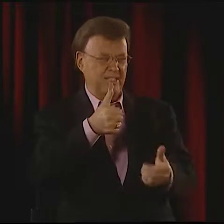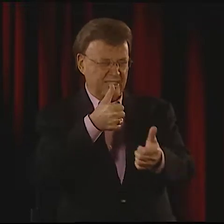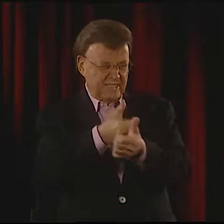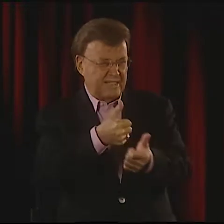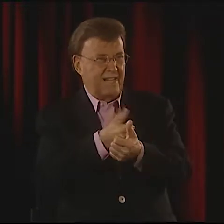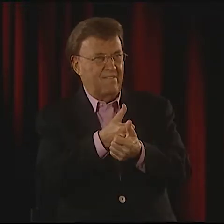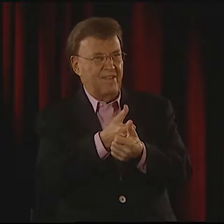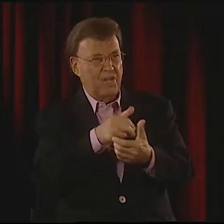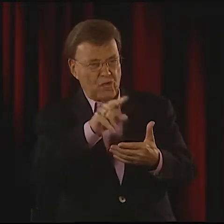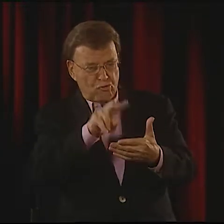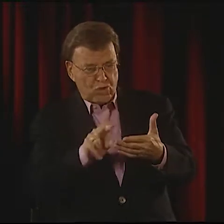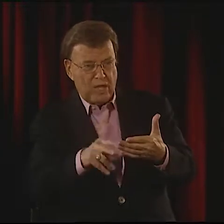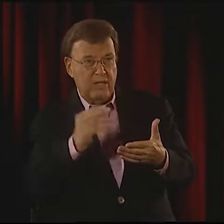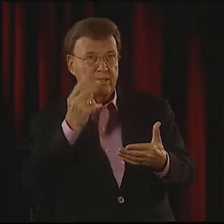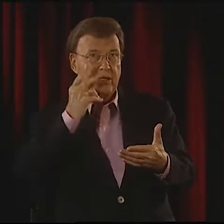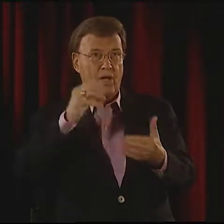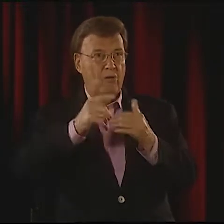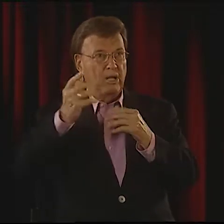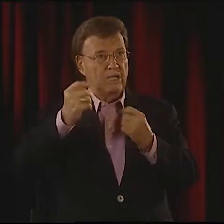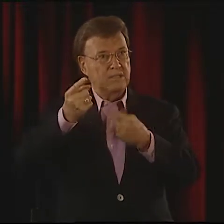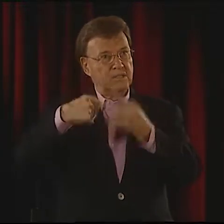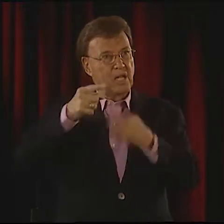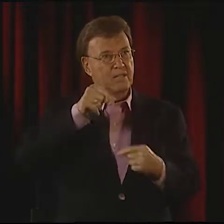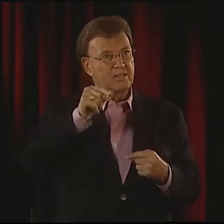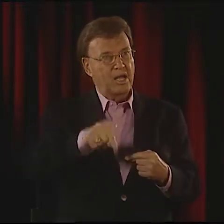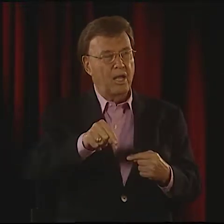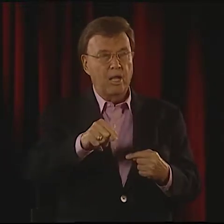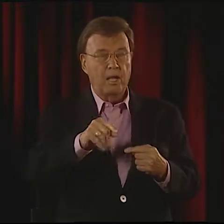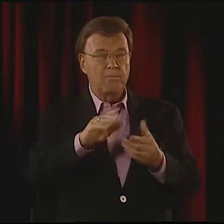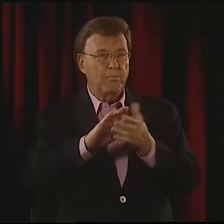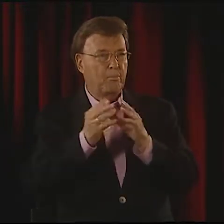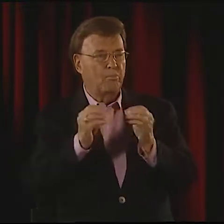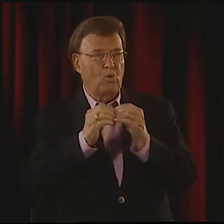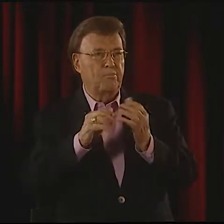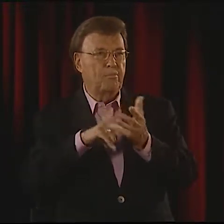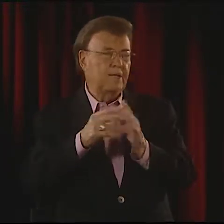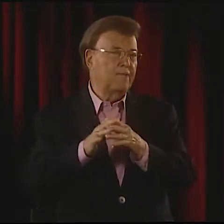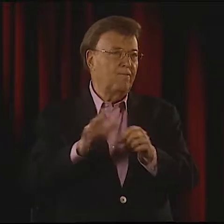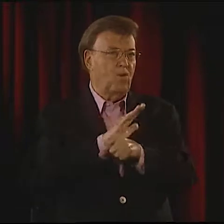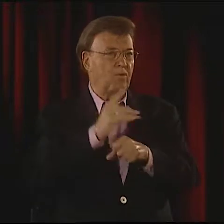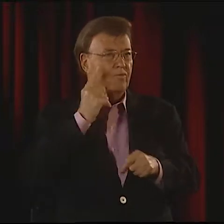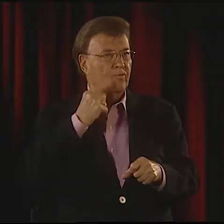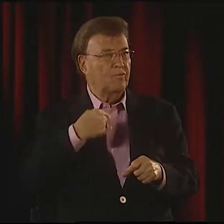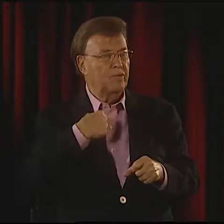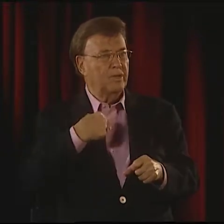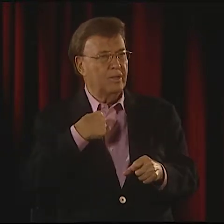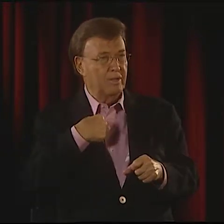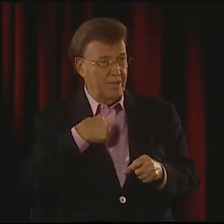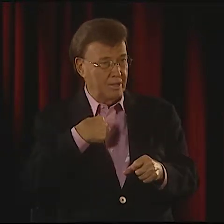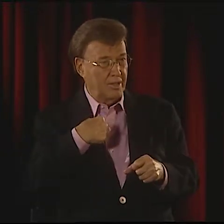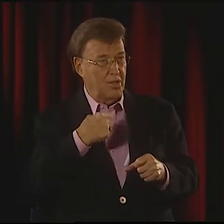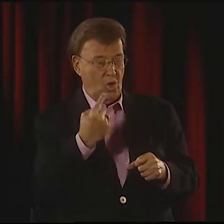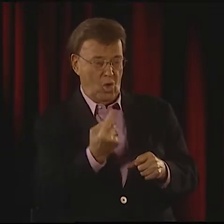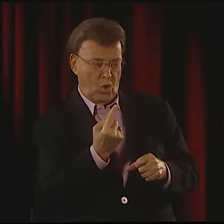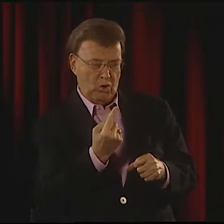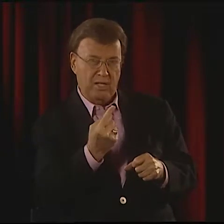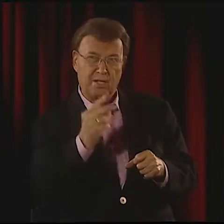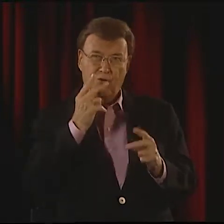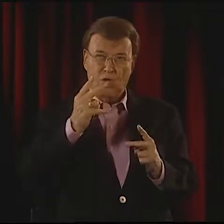THE ESSENCE OF ENGLISH. IT WOULD BECOME MUCH MORE MEANINGFUL WHEN I LEARNED ABOUT IT.